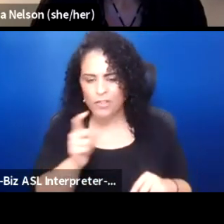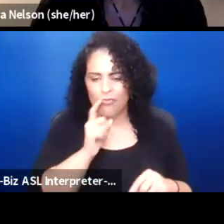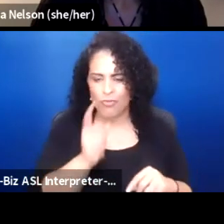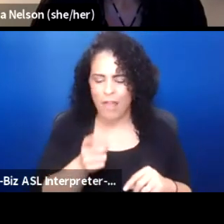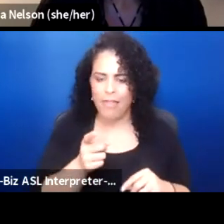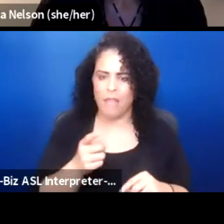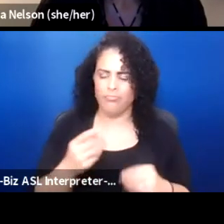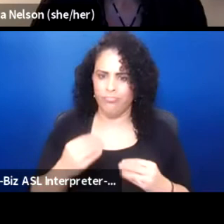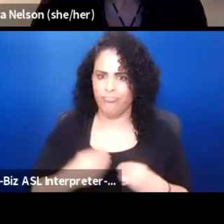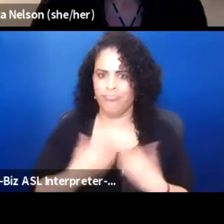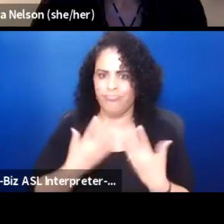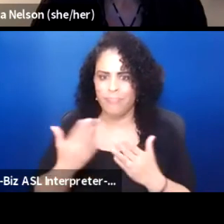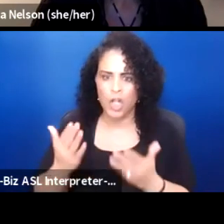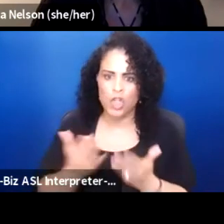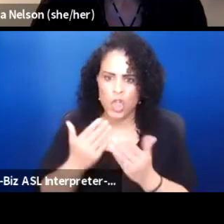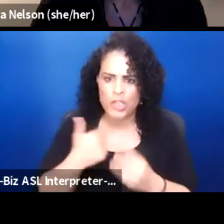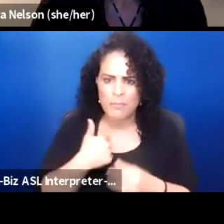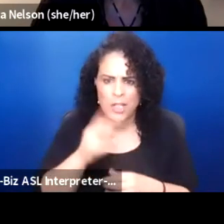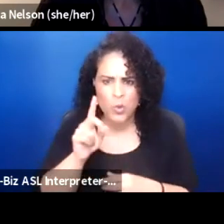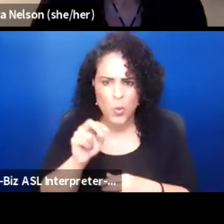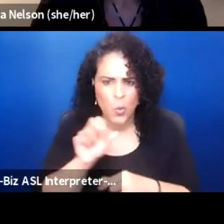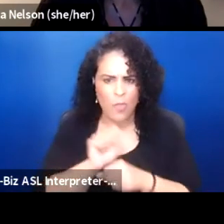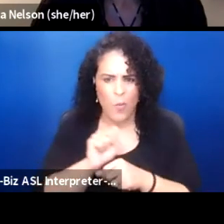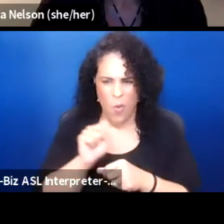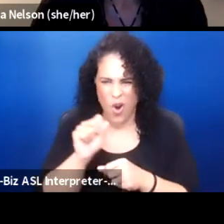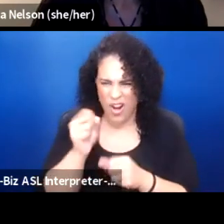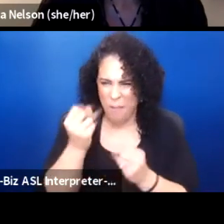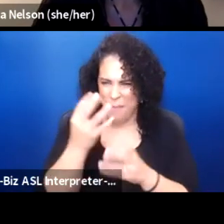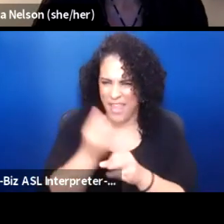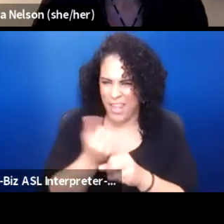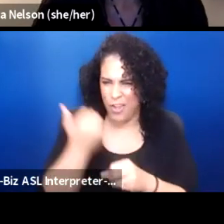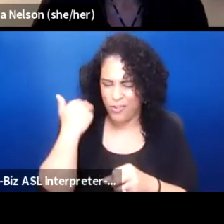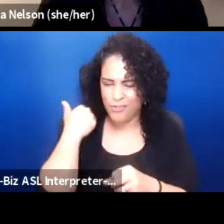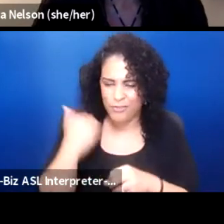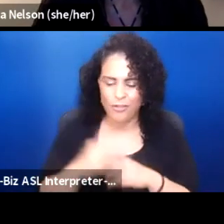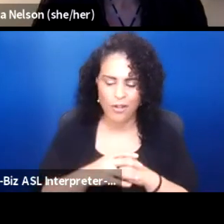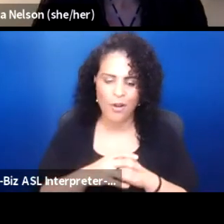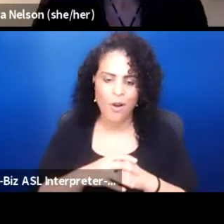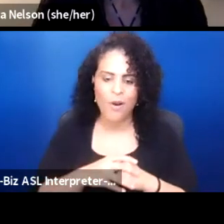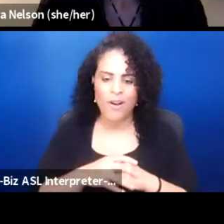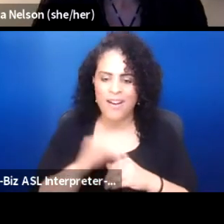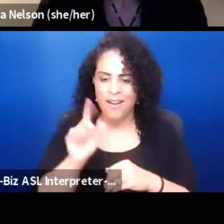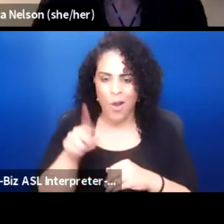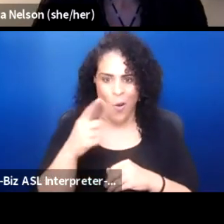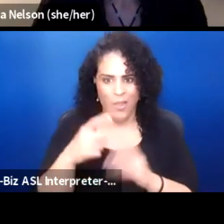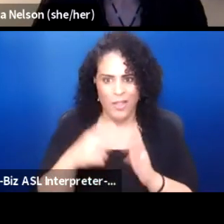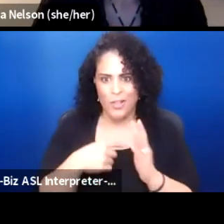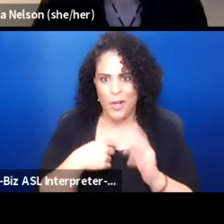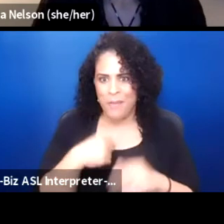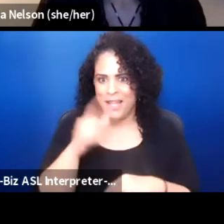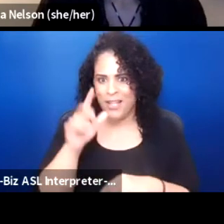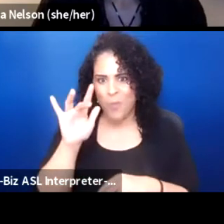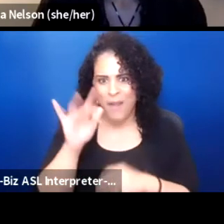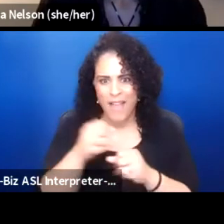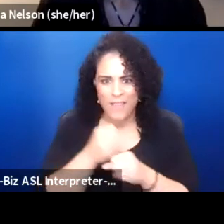to do this work all those years ago and it only took me like 25 years to understand what he was saying to me